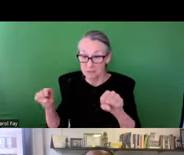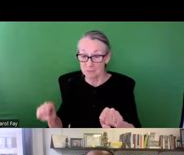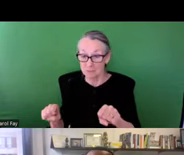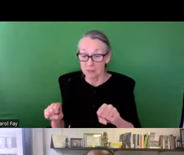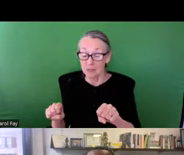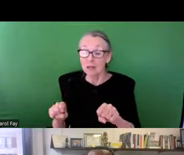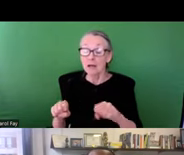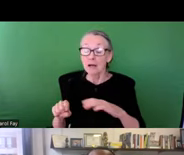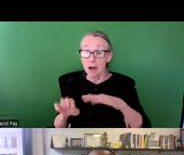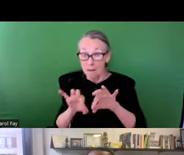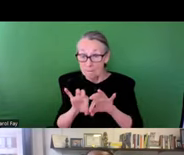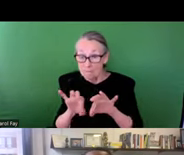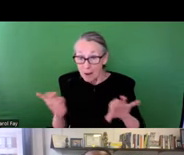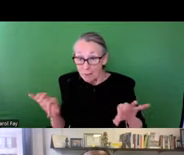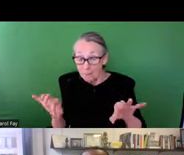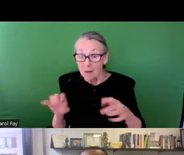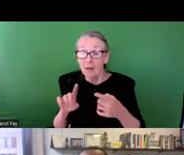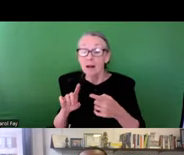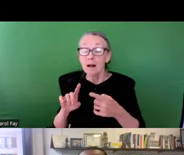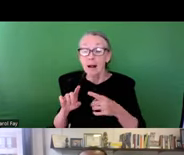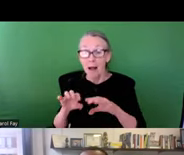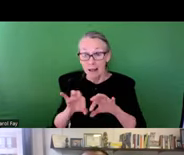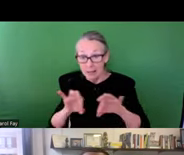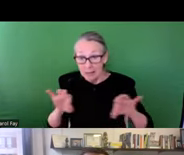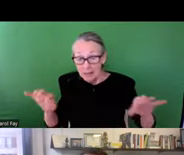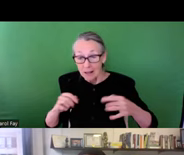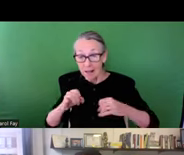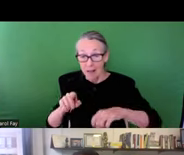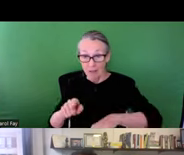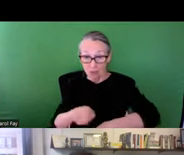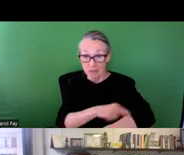that drive the distribution of these systems. Not only in terms of